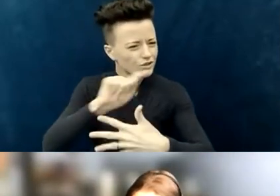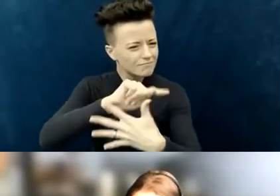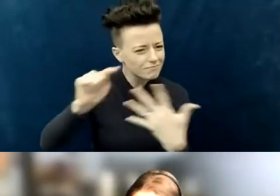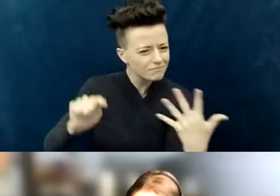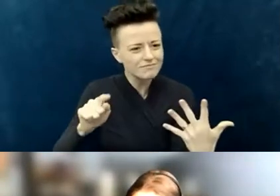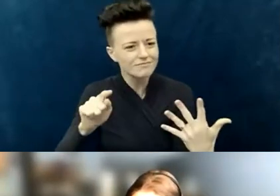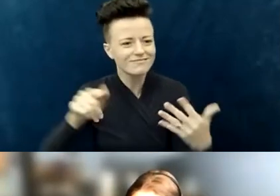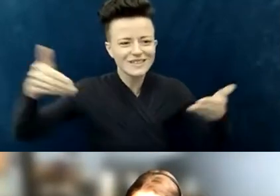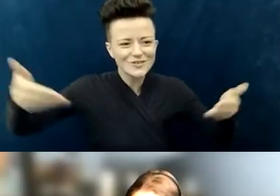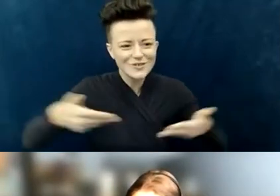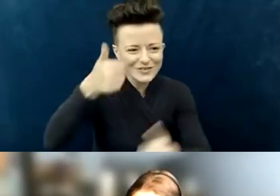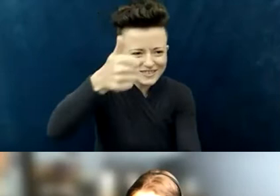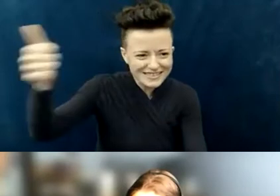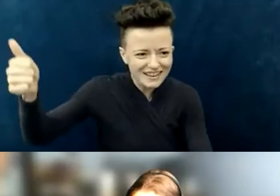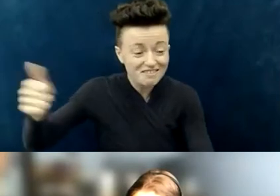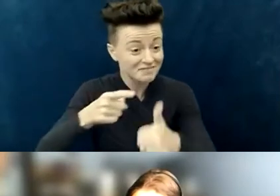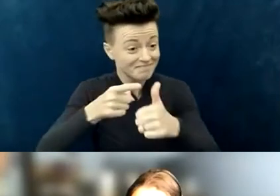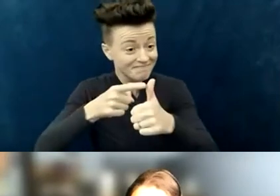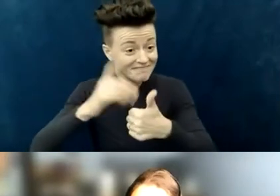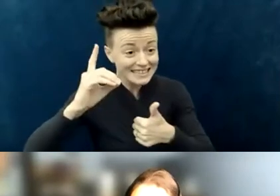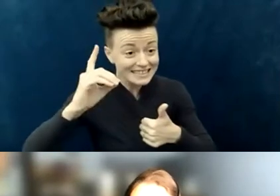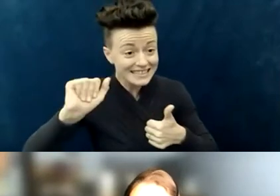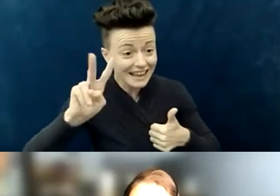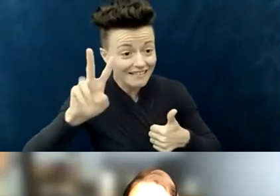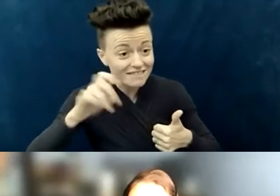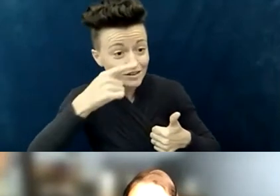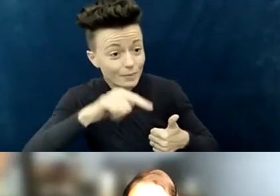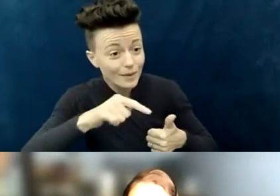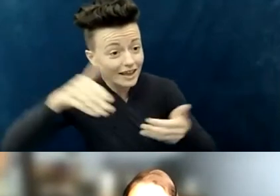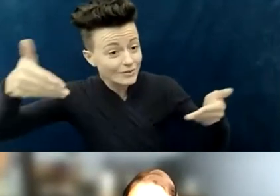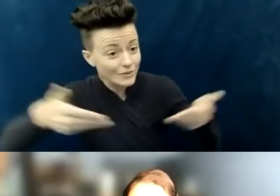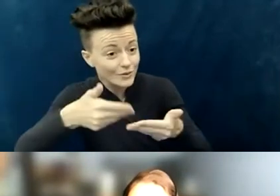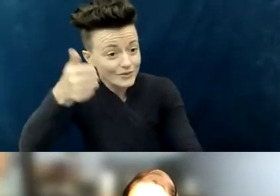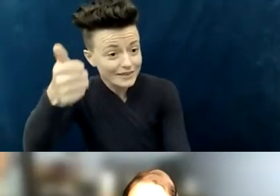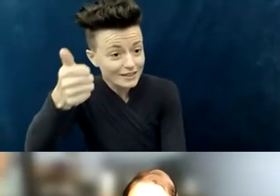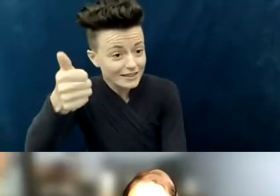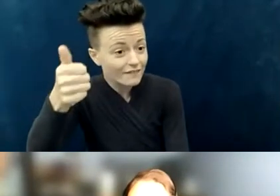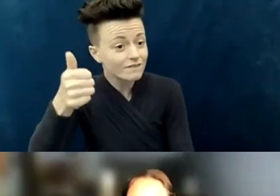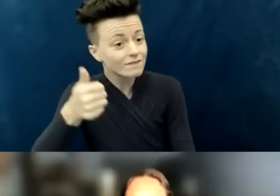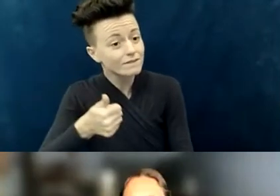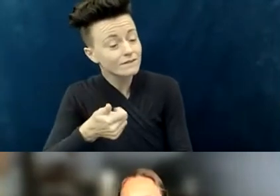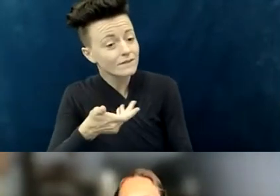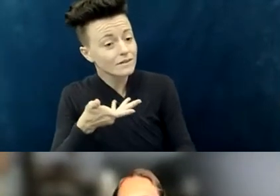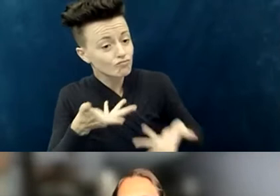Dave, if you would begin by introducing yourself and share briefly